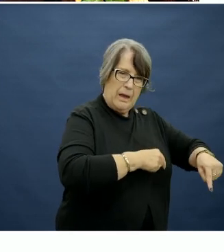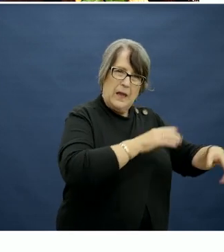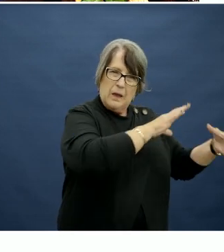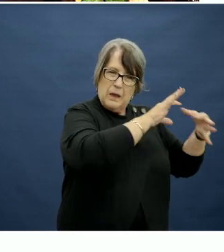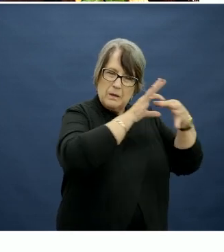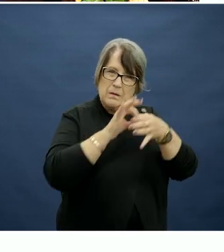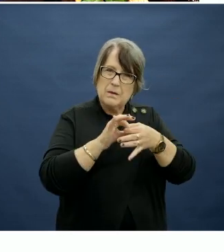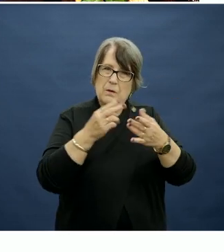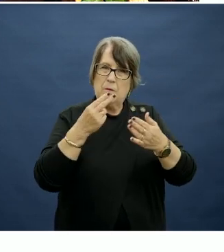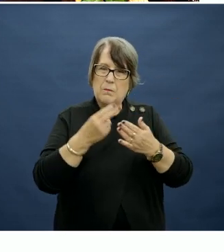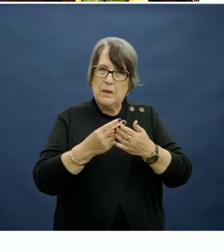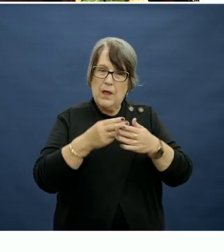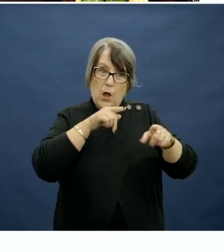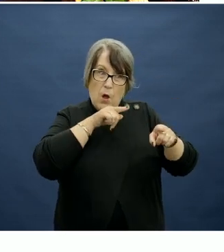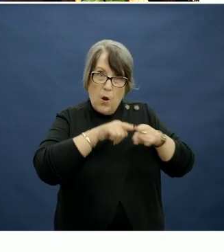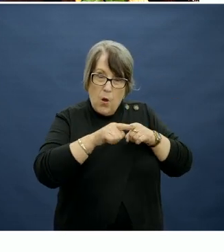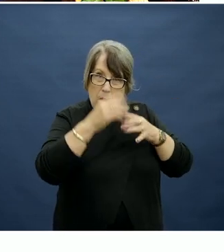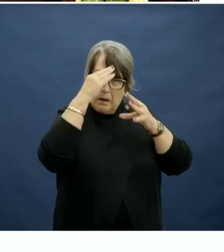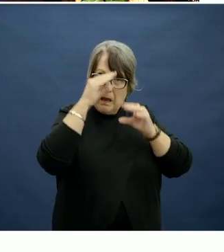for example, with learning and educational outcomes.